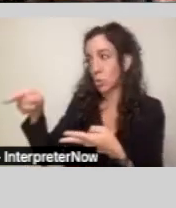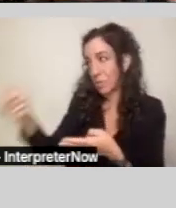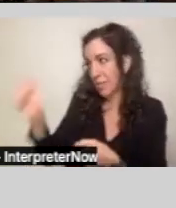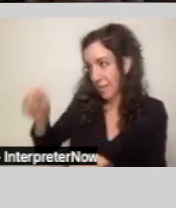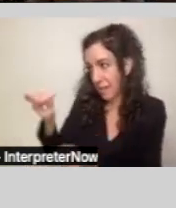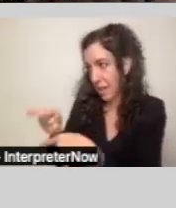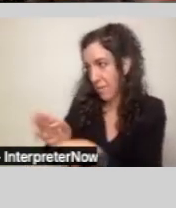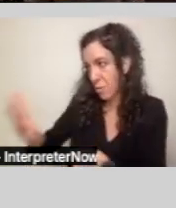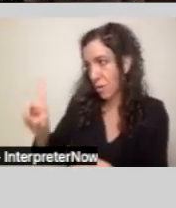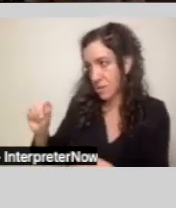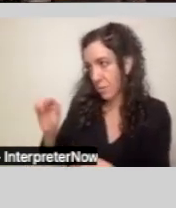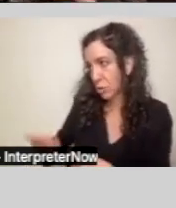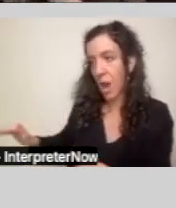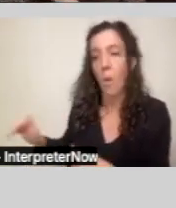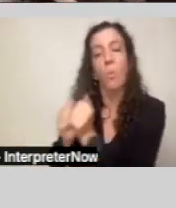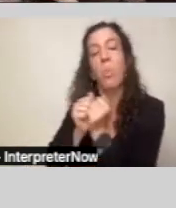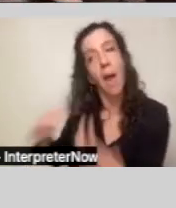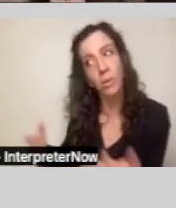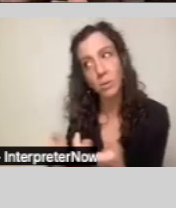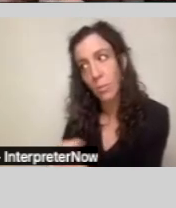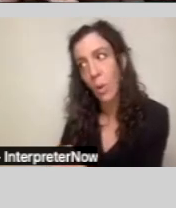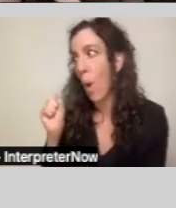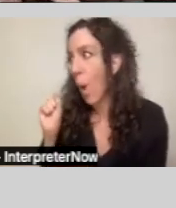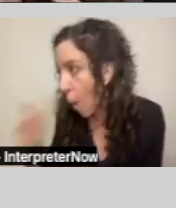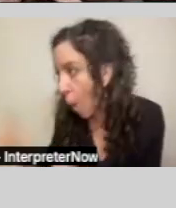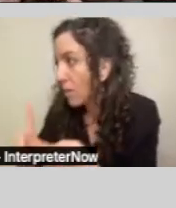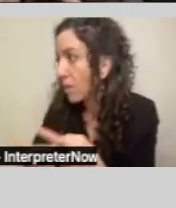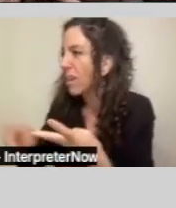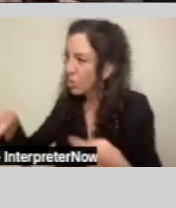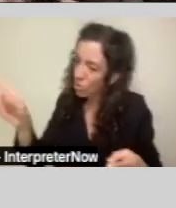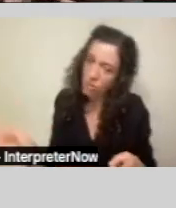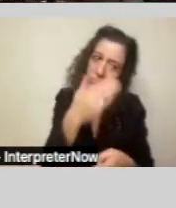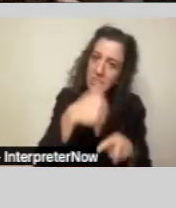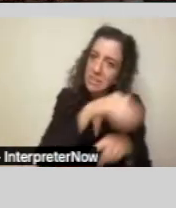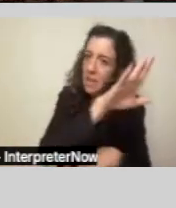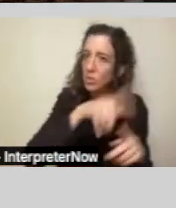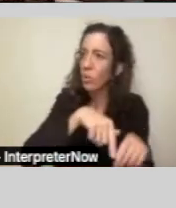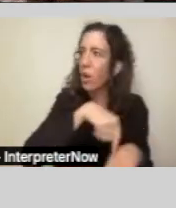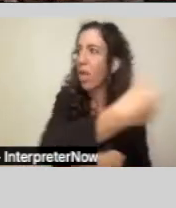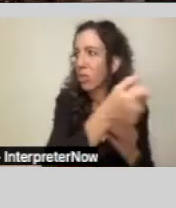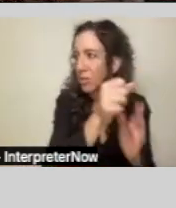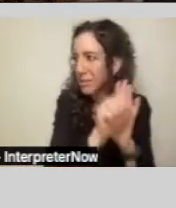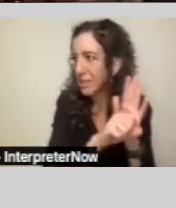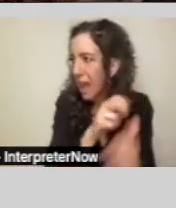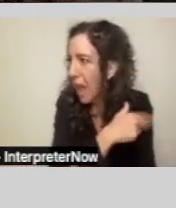without support, or sending them away to institutions and they were often encouraged to send their